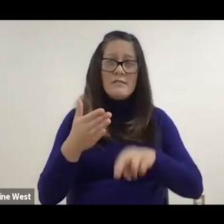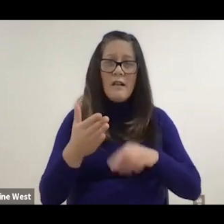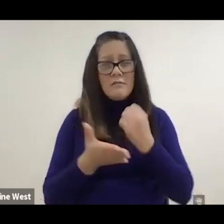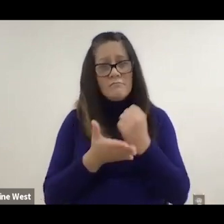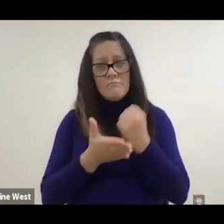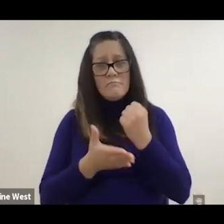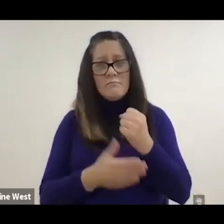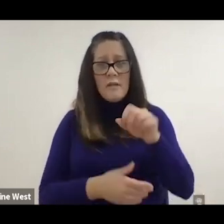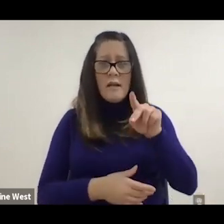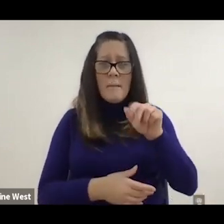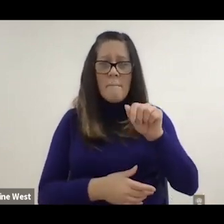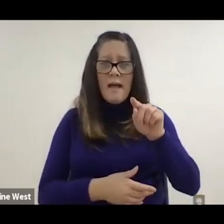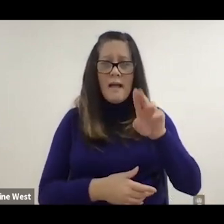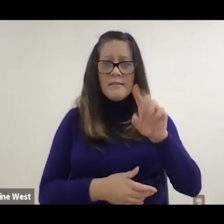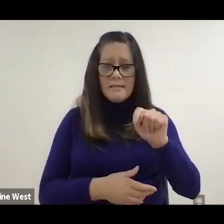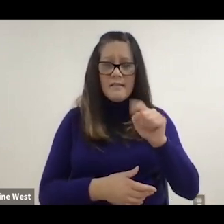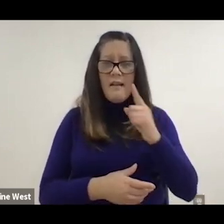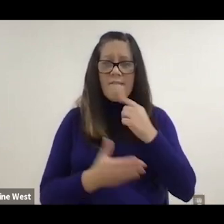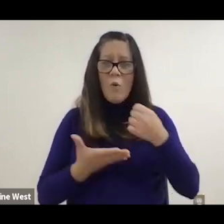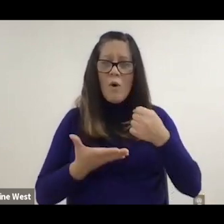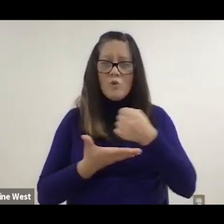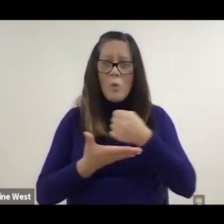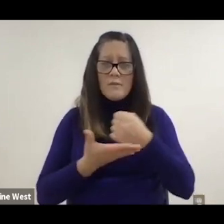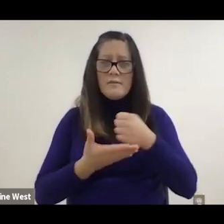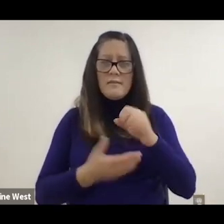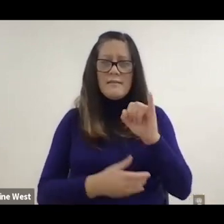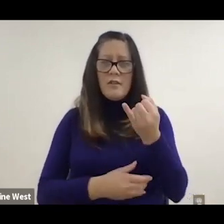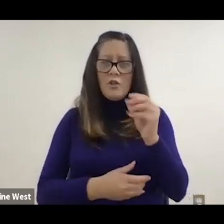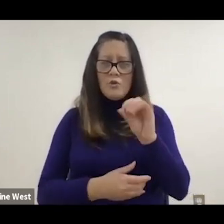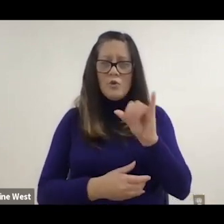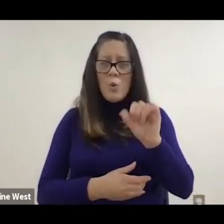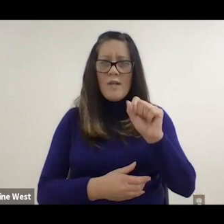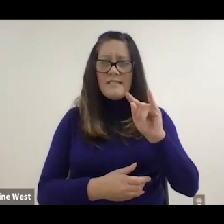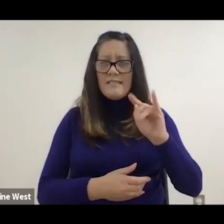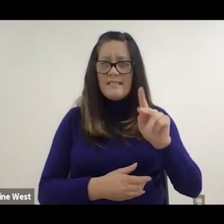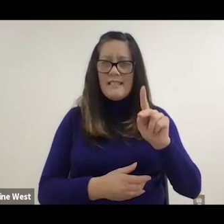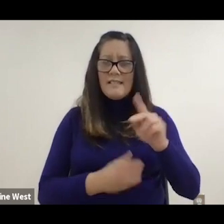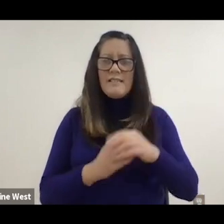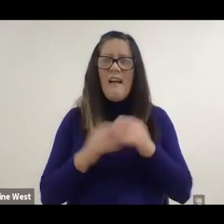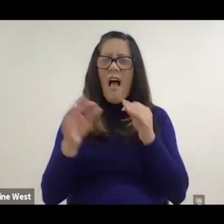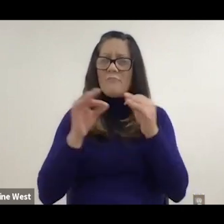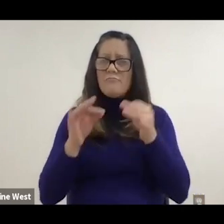for the variable compliance joystick with compensation algorithms. And I'll mention that a